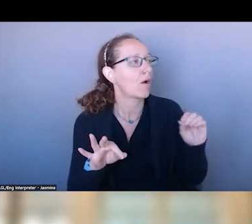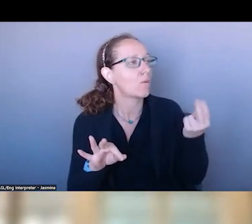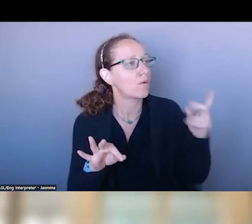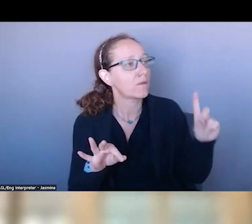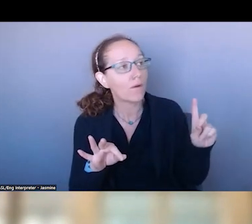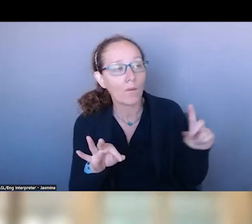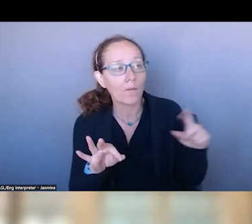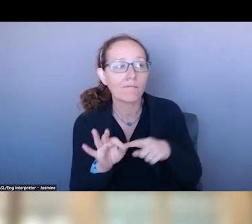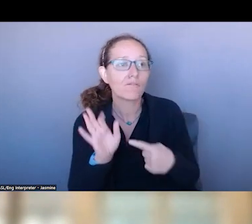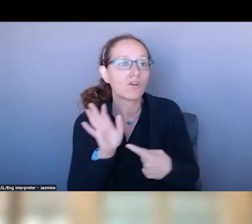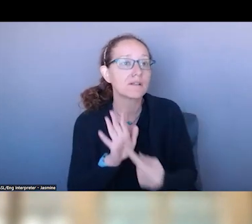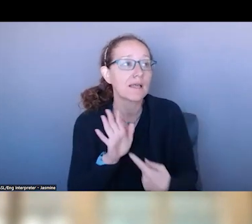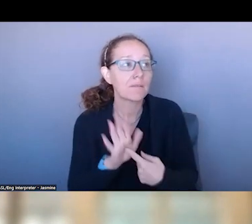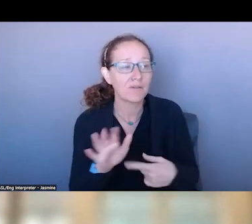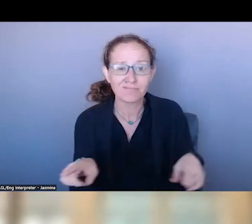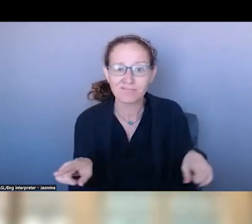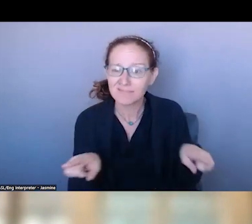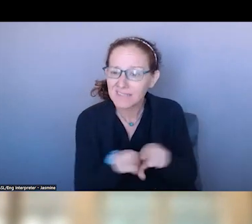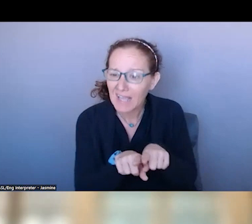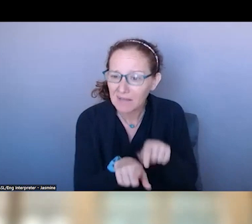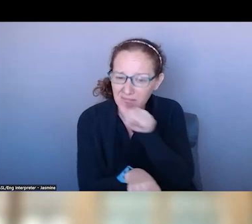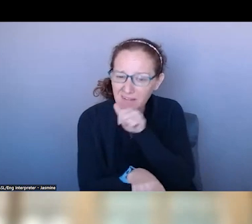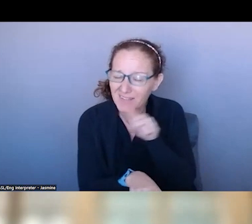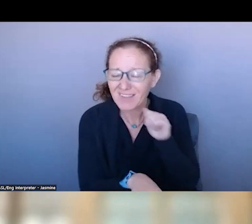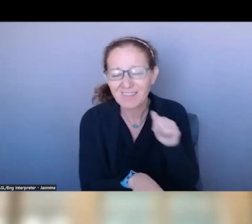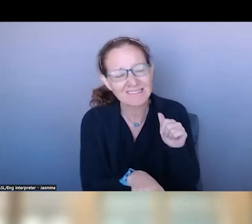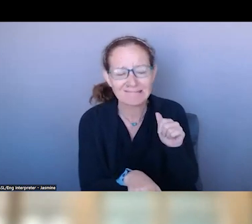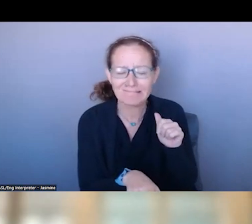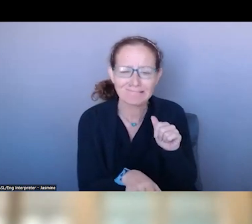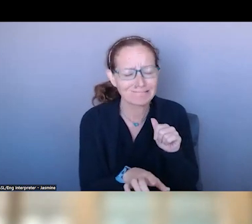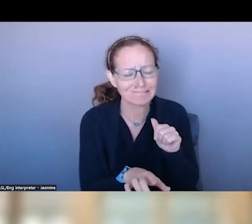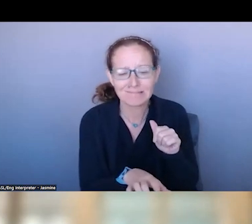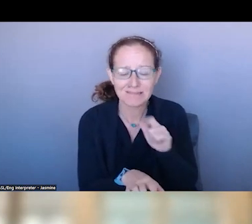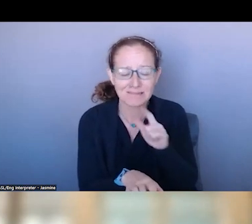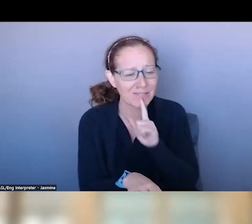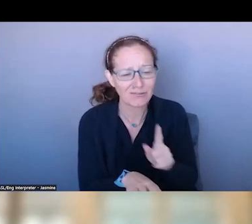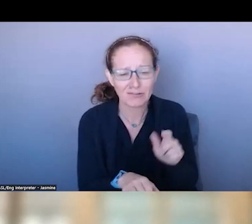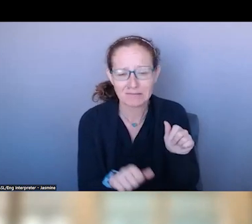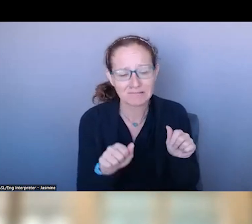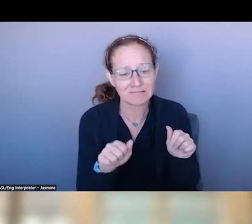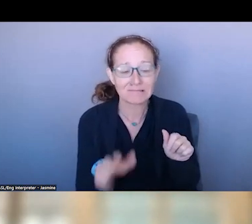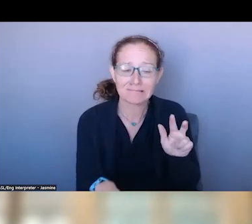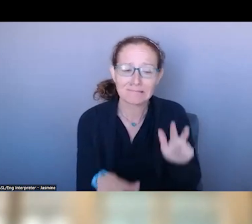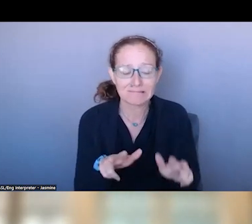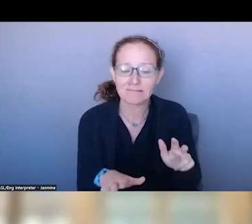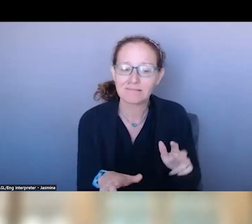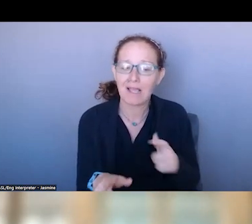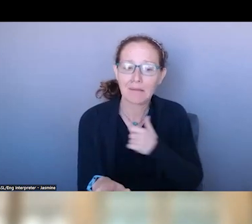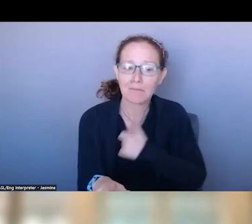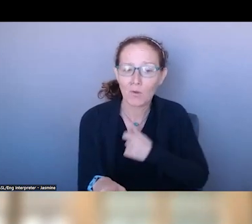ARE GOING TO SEE THE NAME THING. SORRY, FARGO, IF YOU ARE ON THE LINE AND